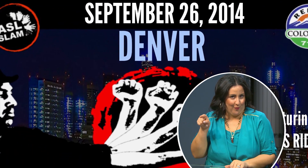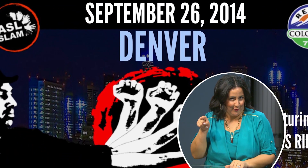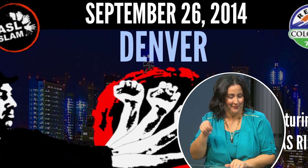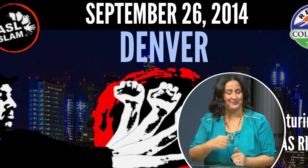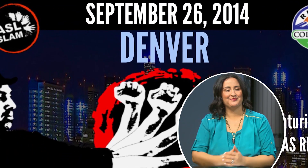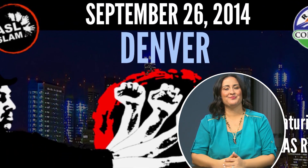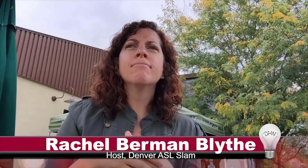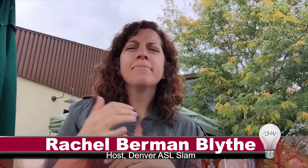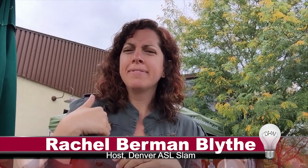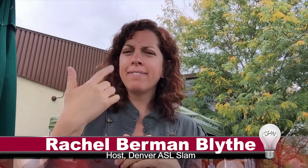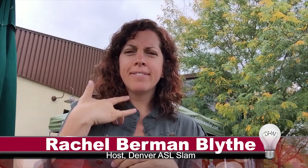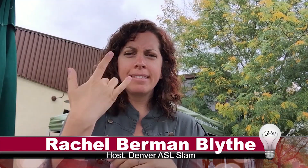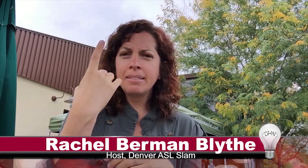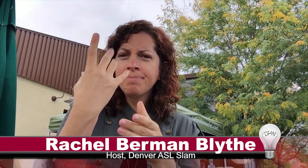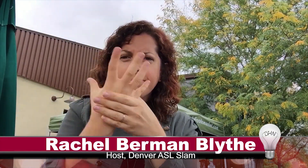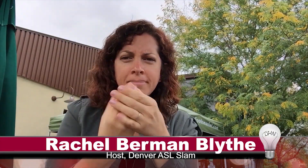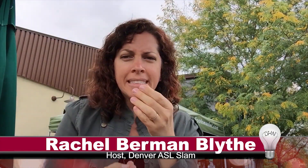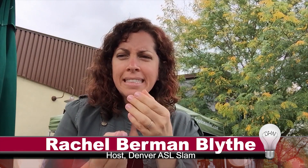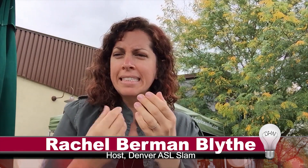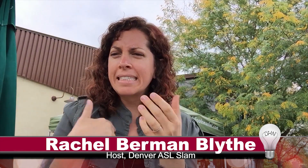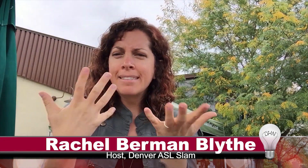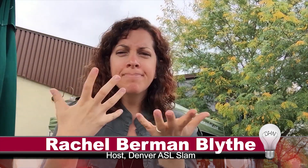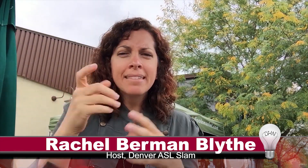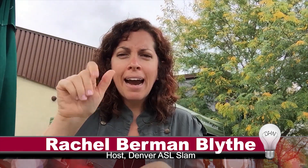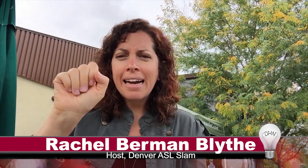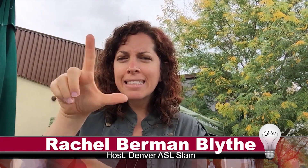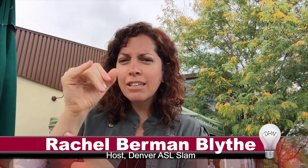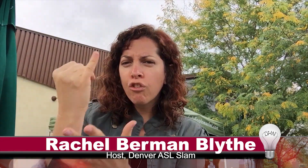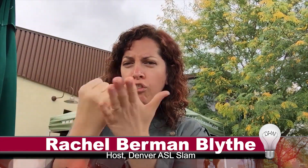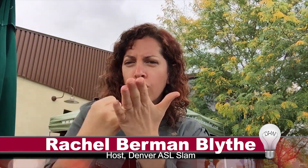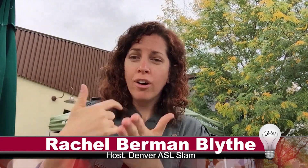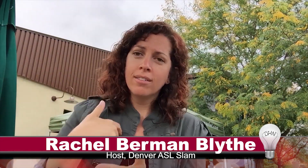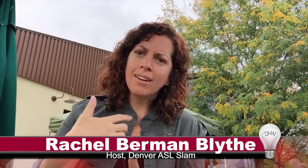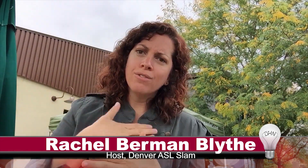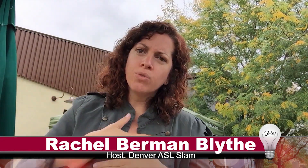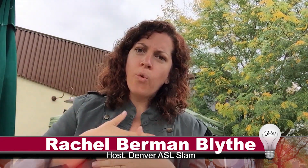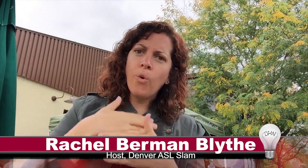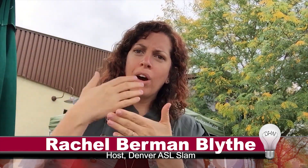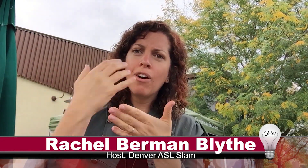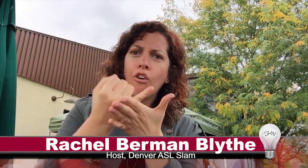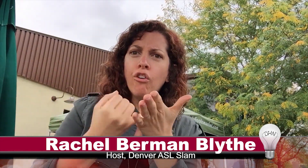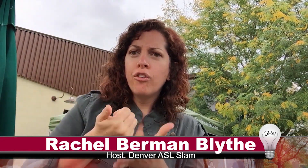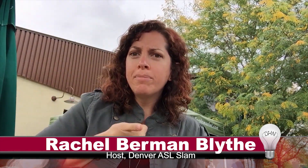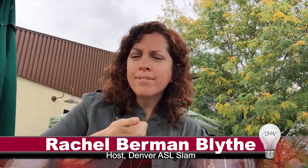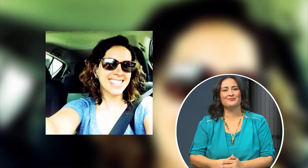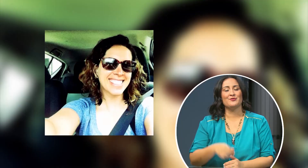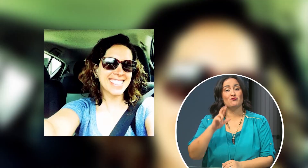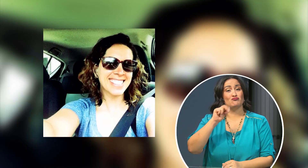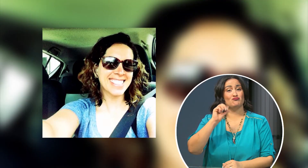Rachel: “I felt like something was missing... ASL art specifically and I really enjoy art myself."